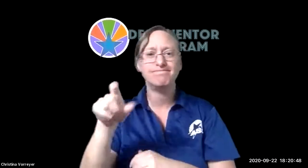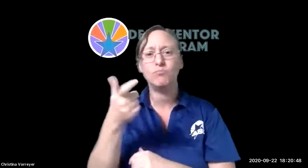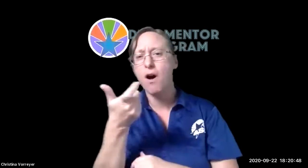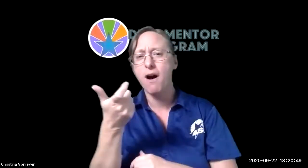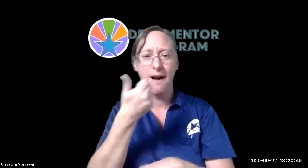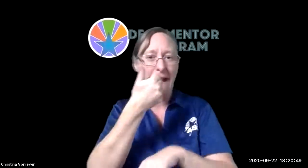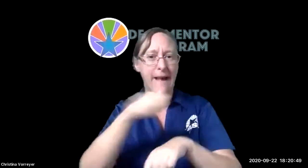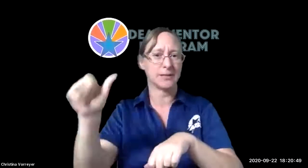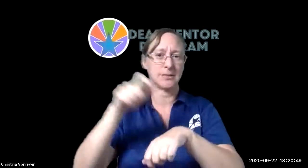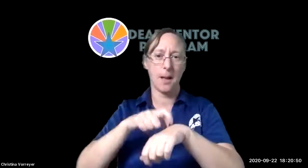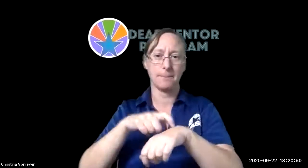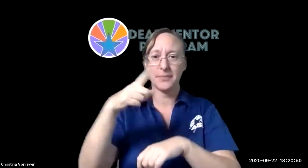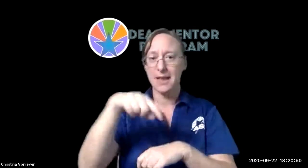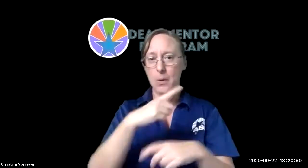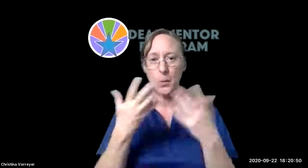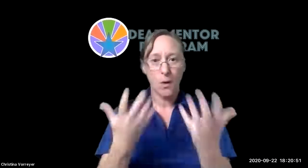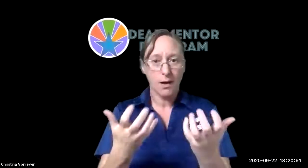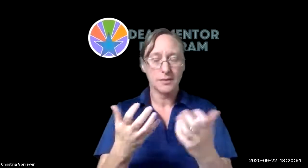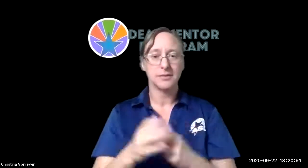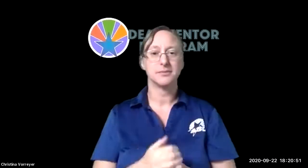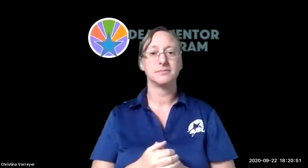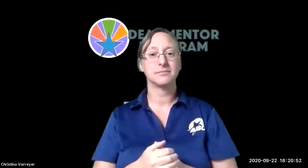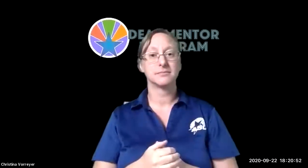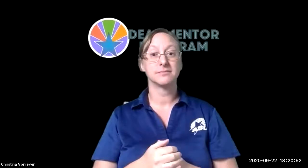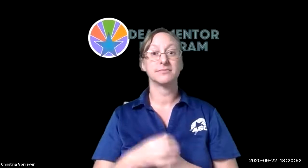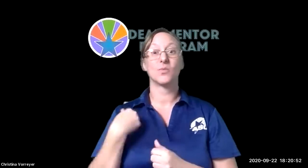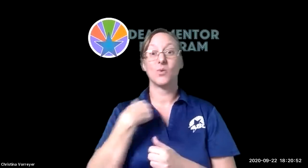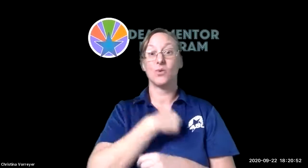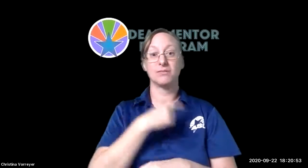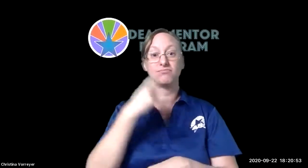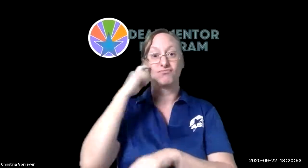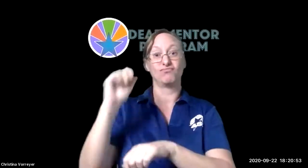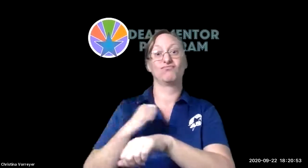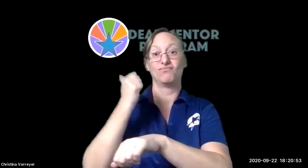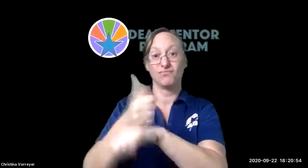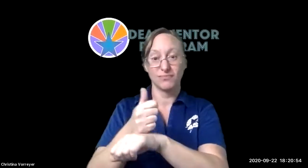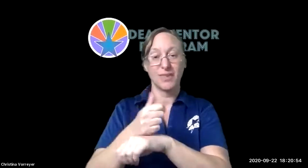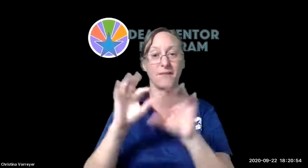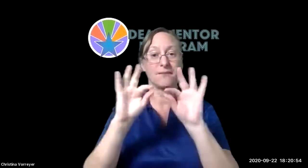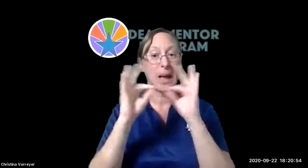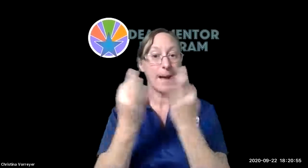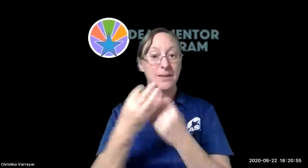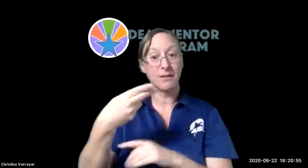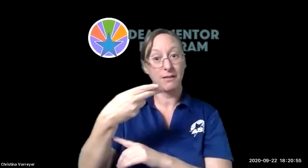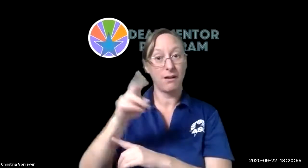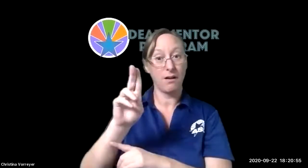channel that parents are able to access and watch at any time